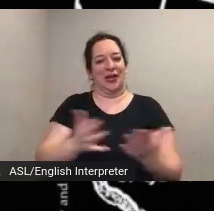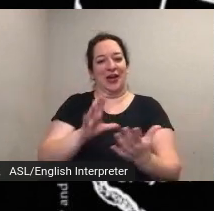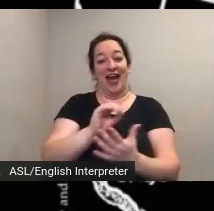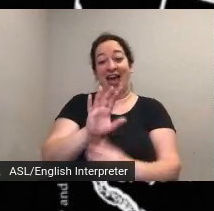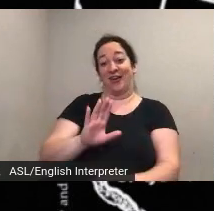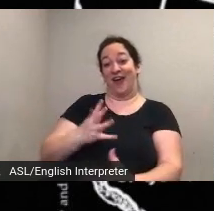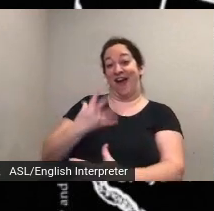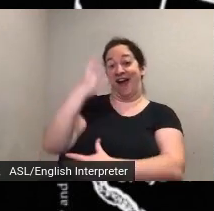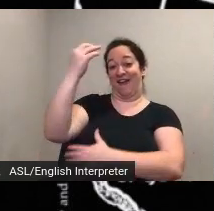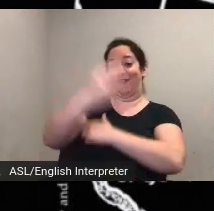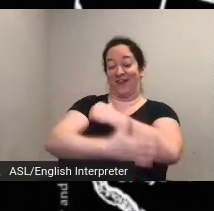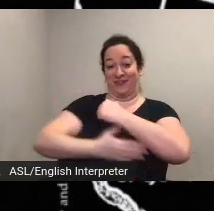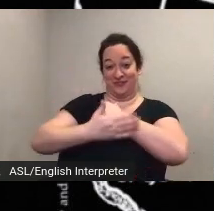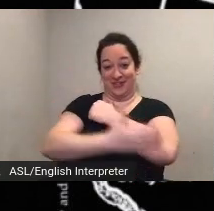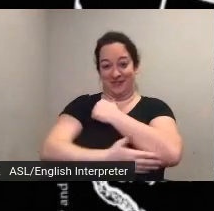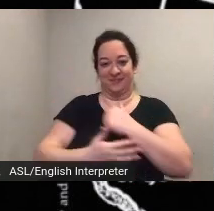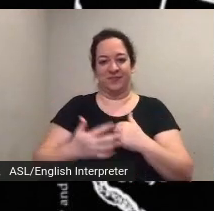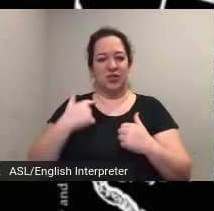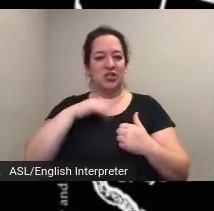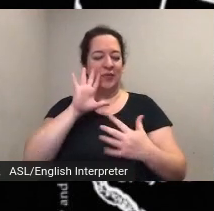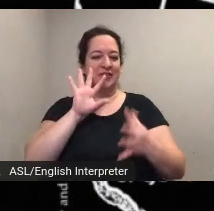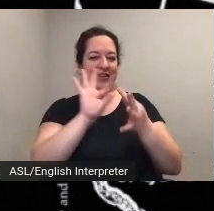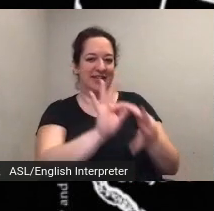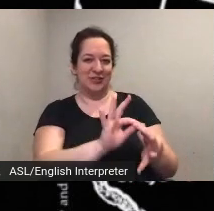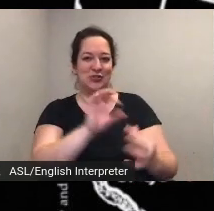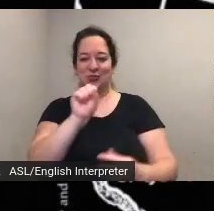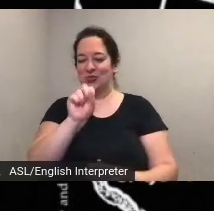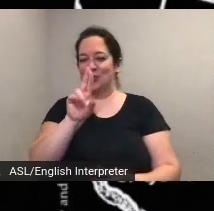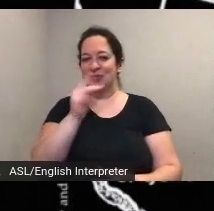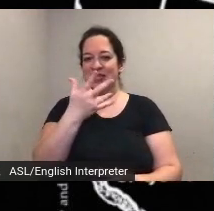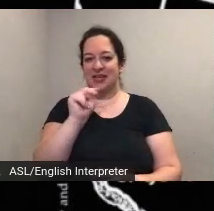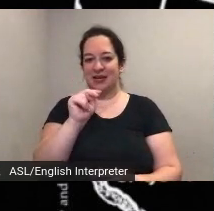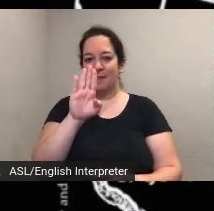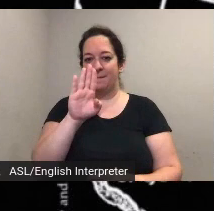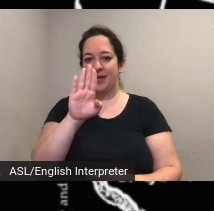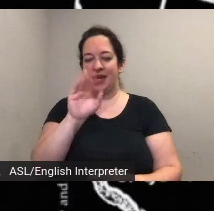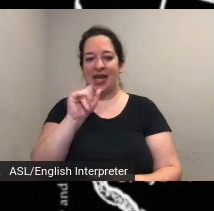to prominent activists such as susan b anthony as well as local level activists